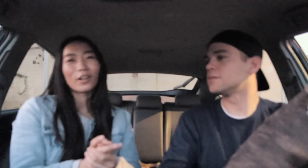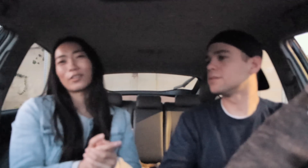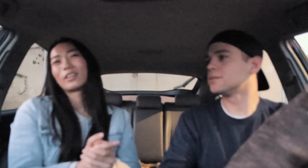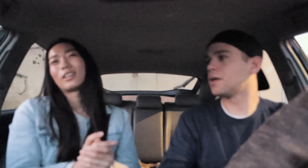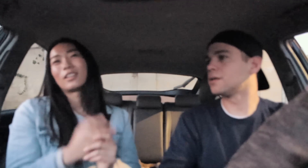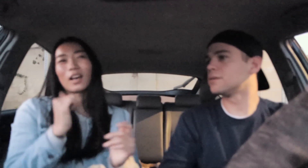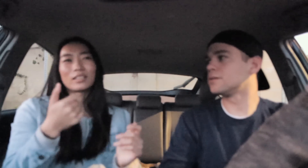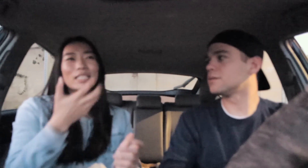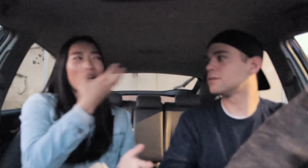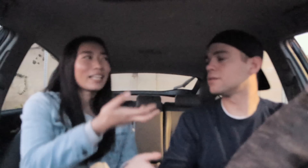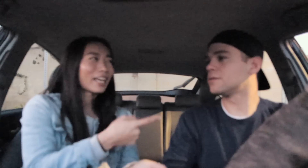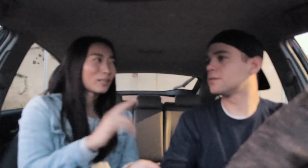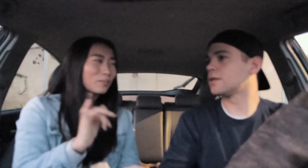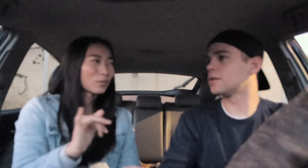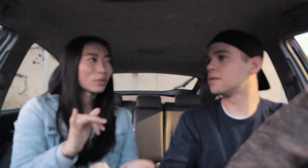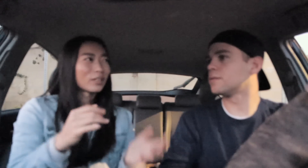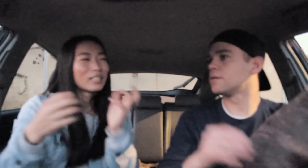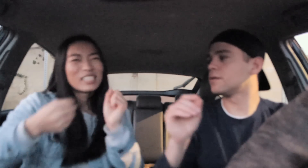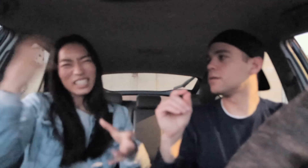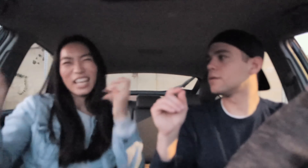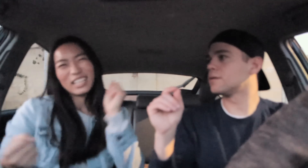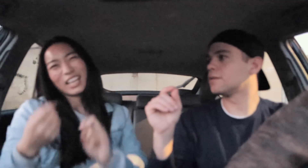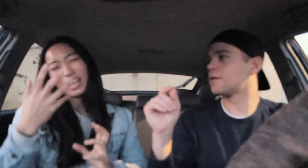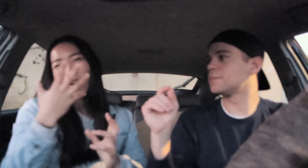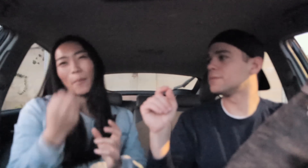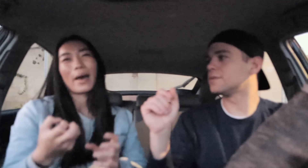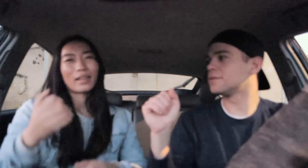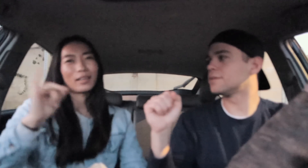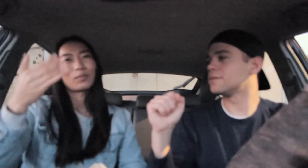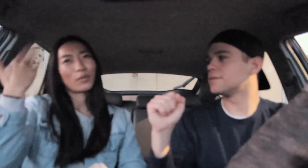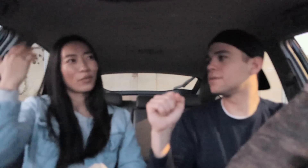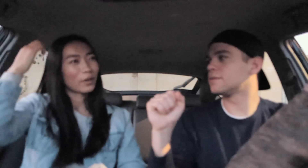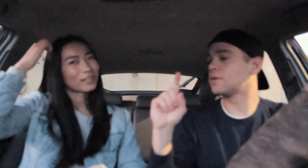you know not yelling at him or signing and getting all mad like before